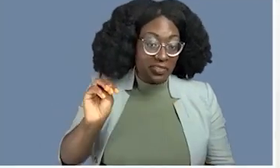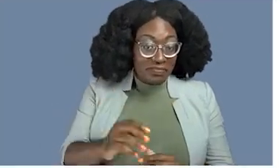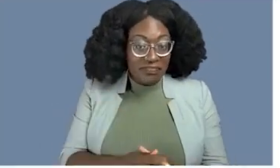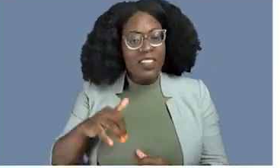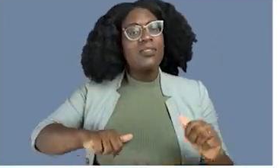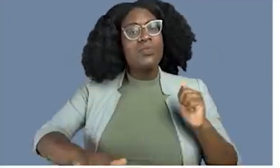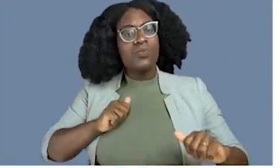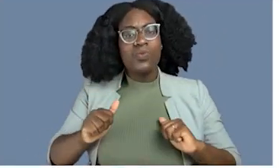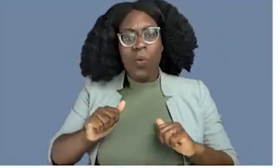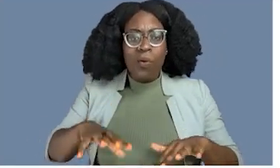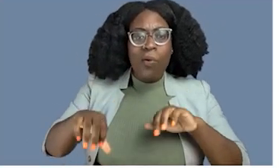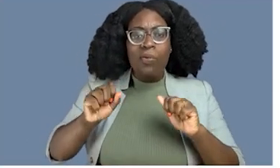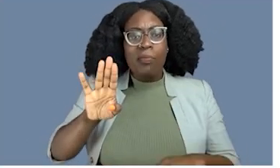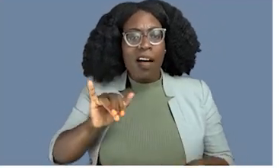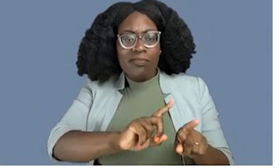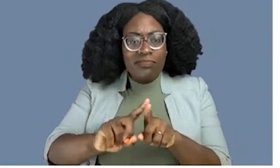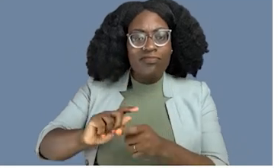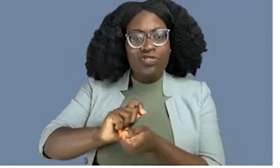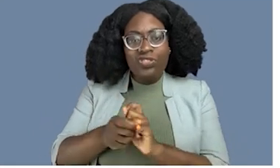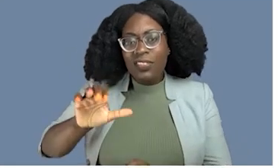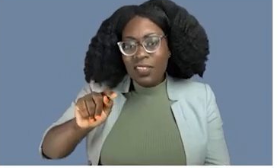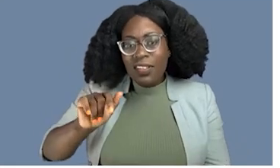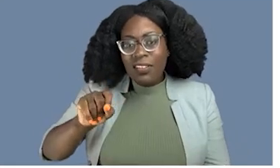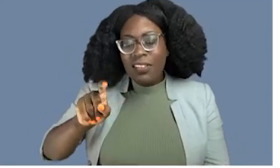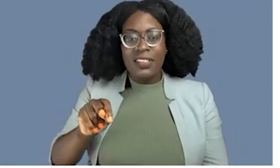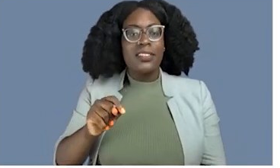Leading With Empathy & AllyShip is a show by Change Catalyst, where we build inclusive